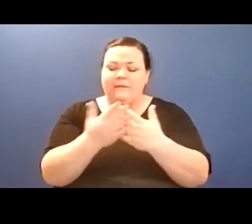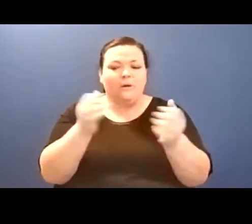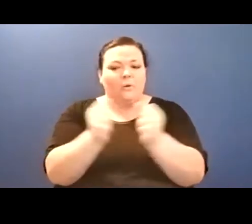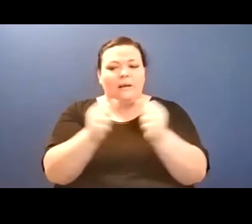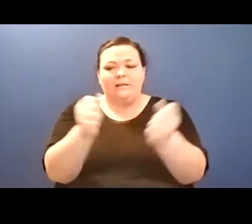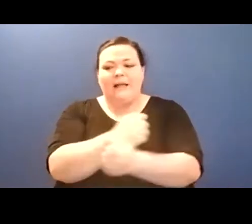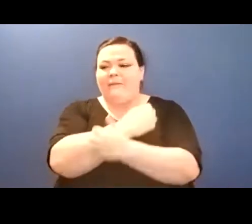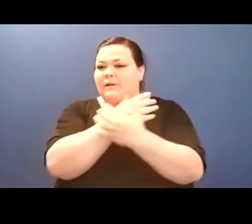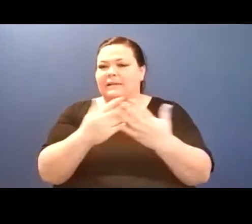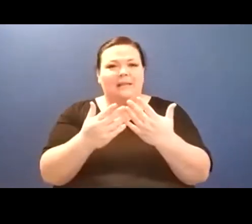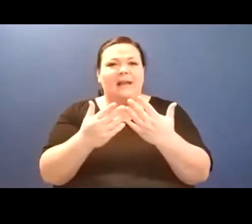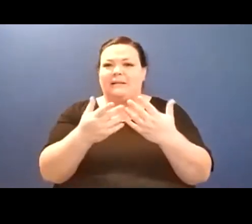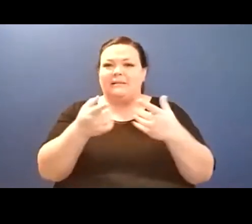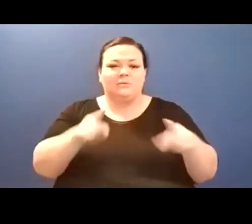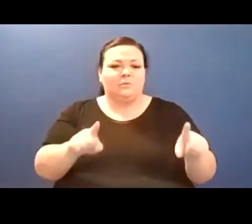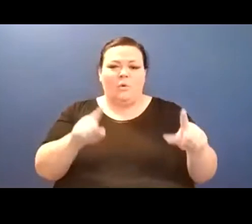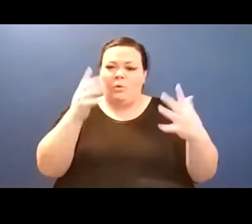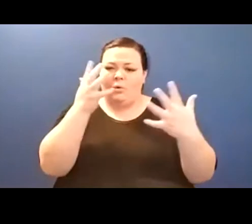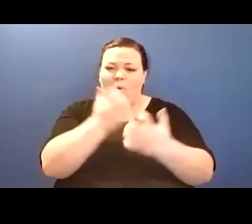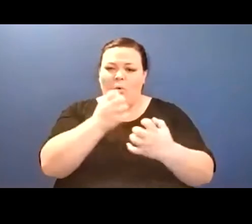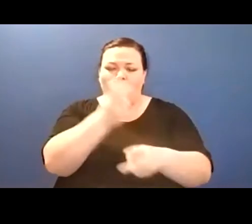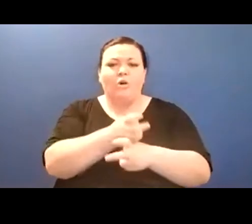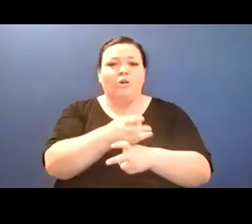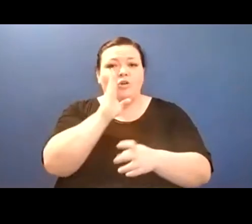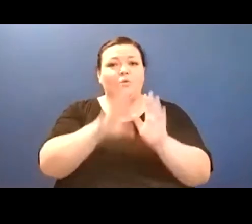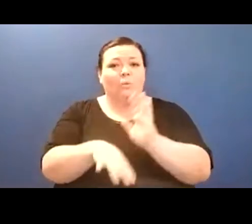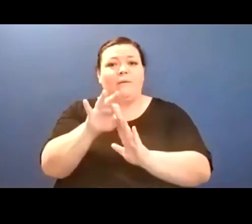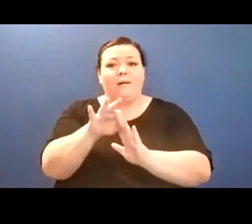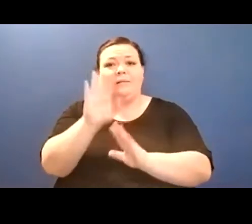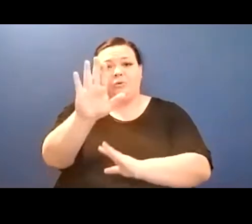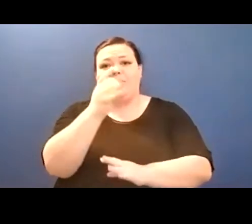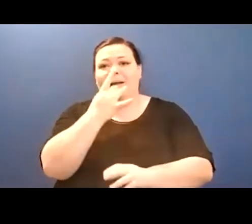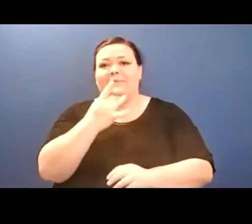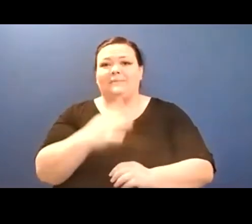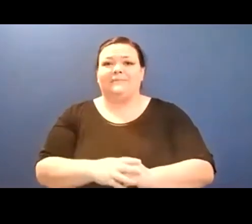of the early morning./ He is afraid of the electric box, disguised to look like a rock,/ the